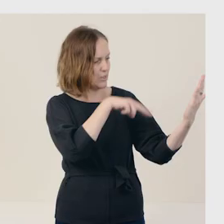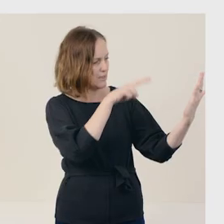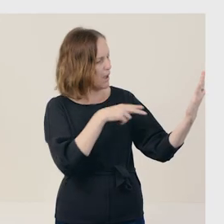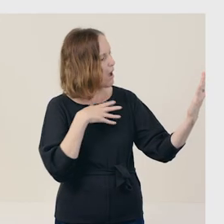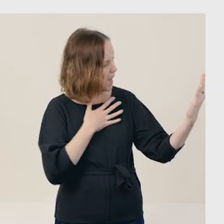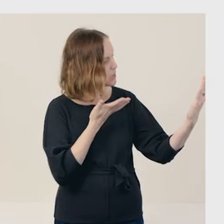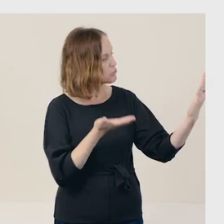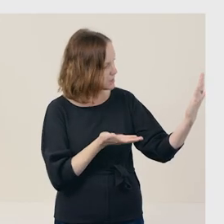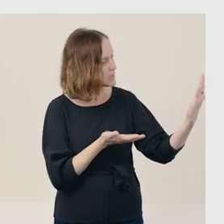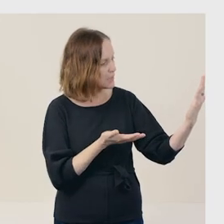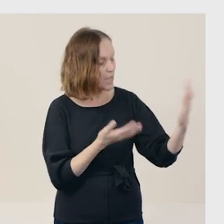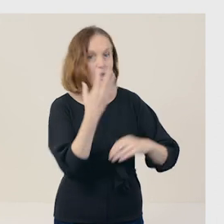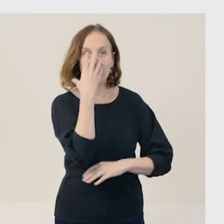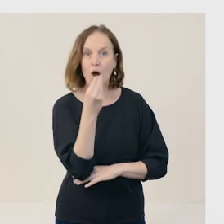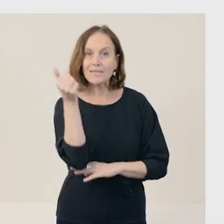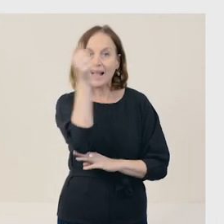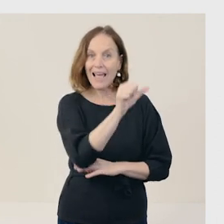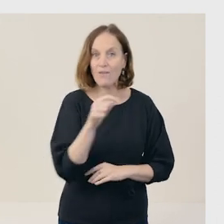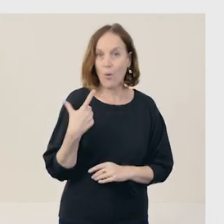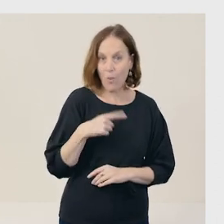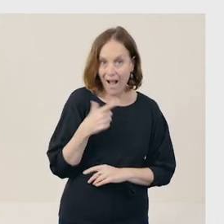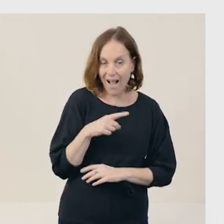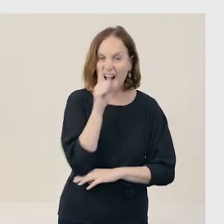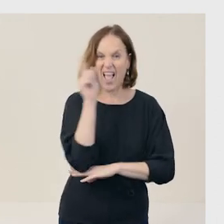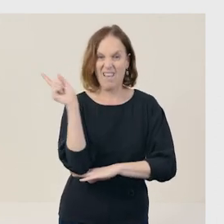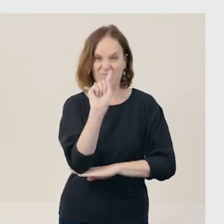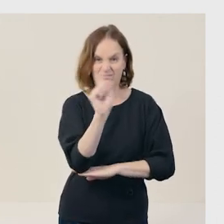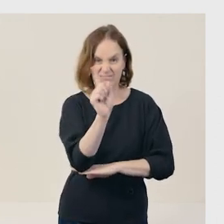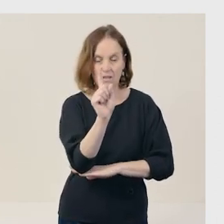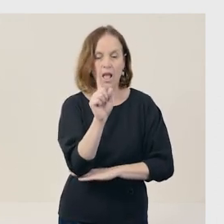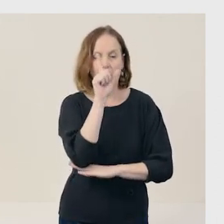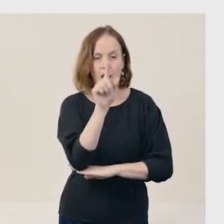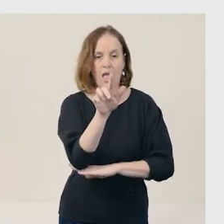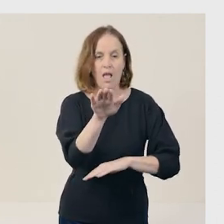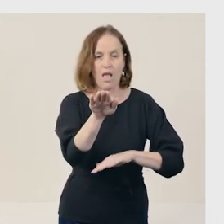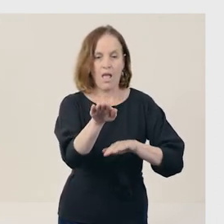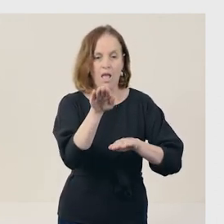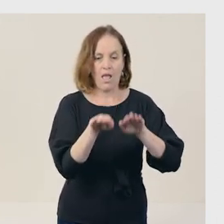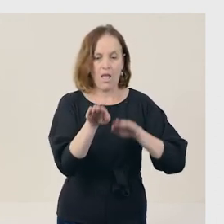Foxes are clever, because they can use their bushy tails to double back on their tracks,